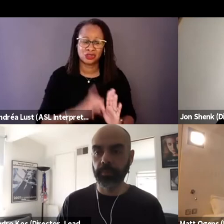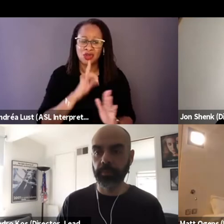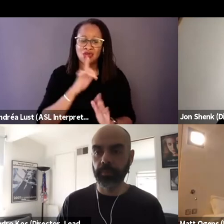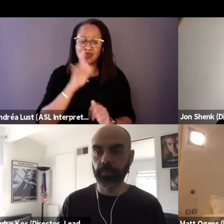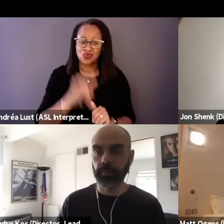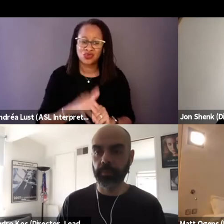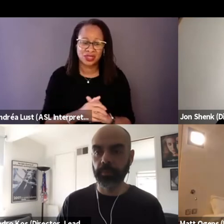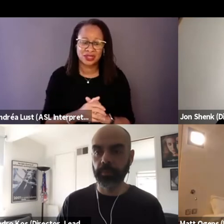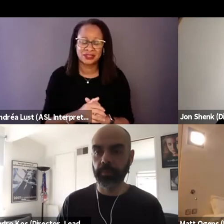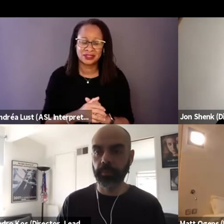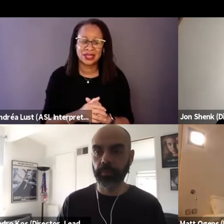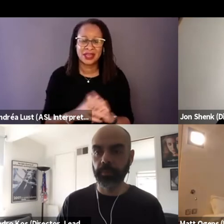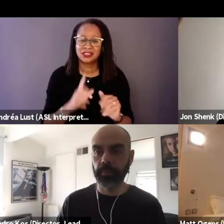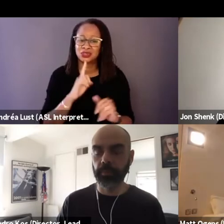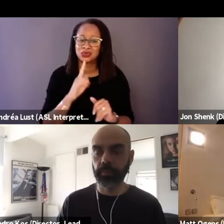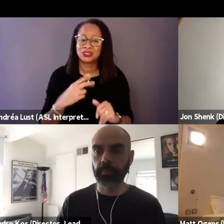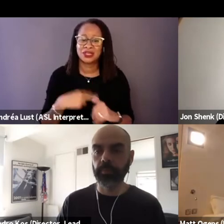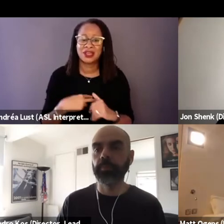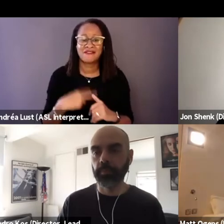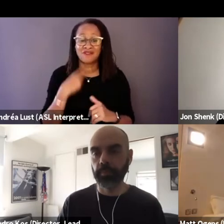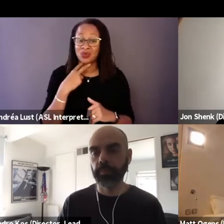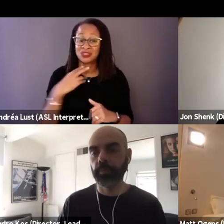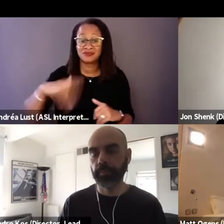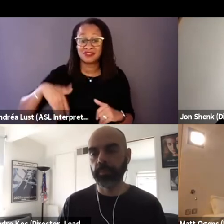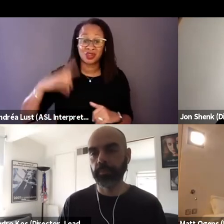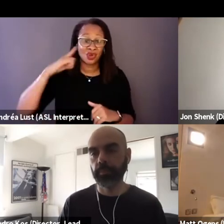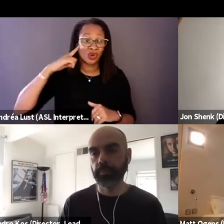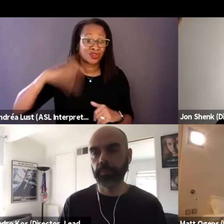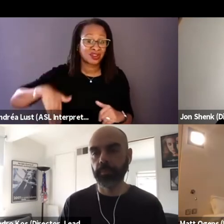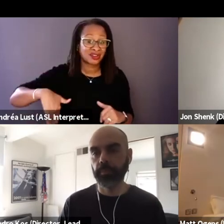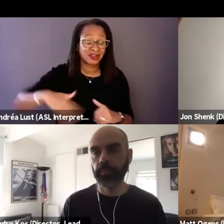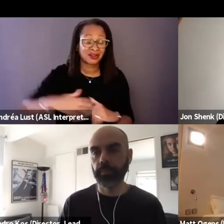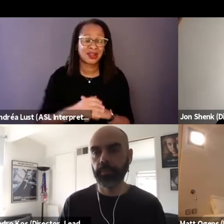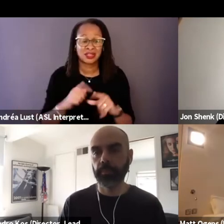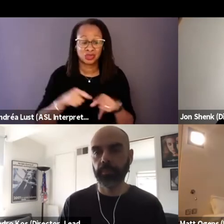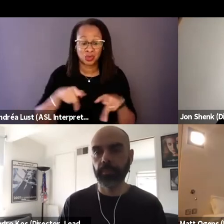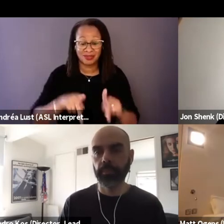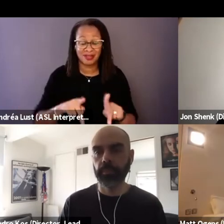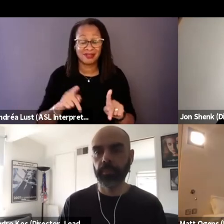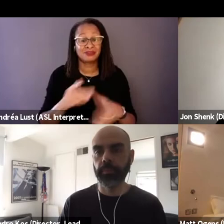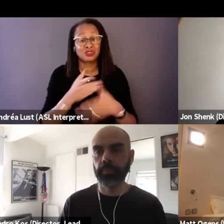it's a voice and haven't been heard yet. And to allow them to tell the story